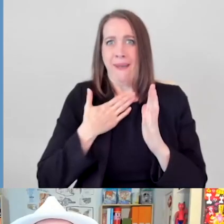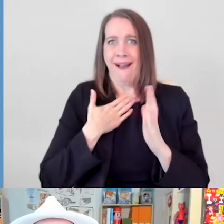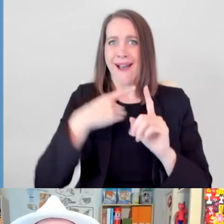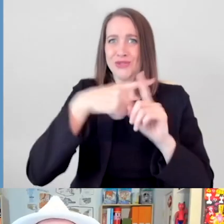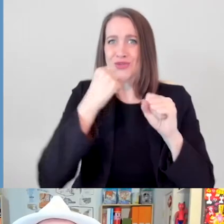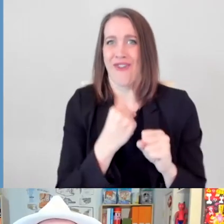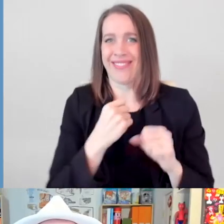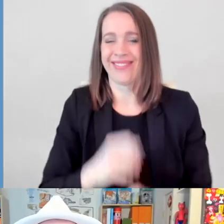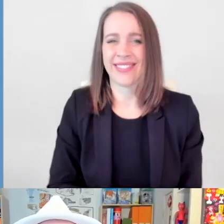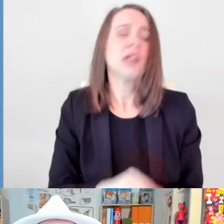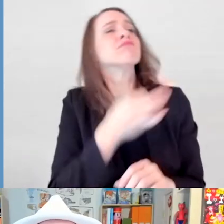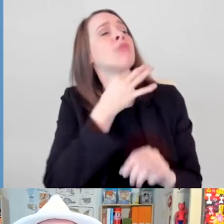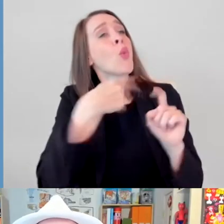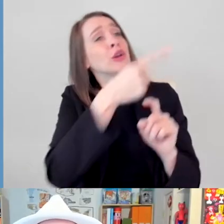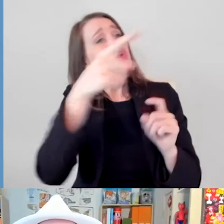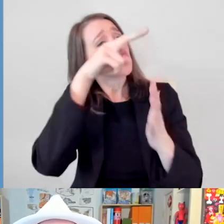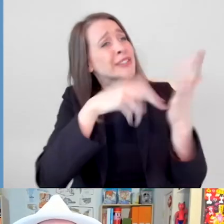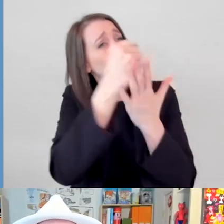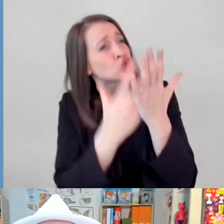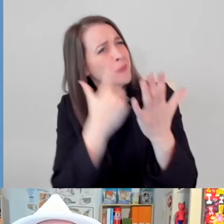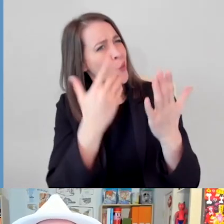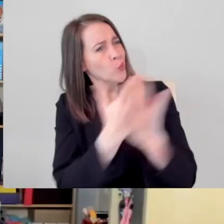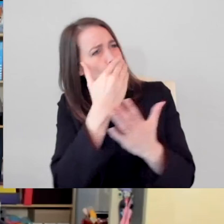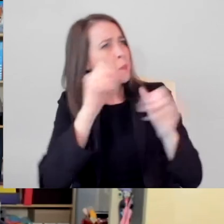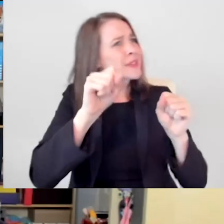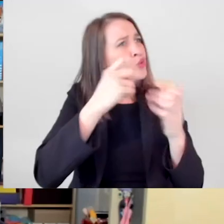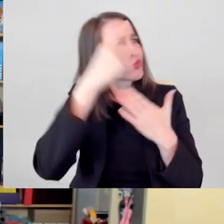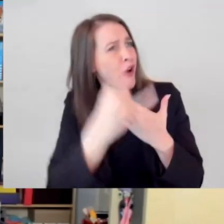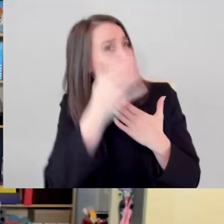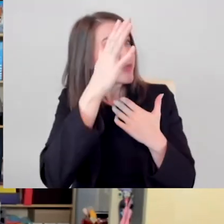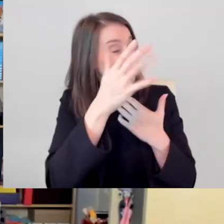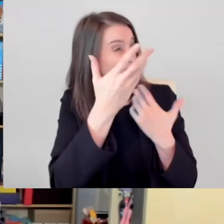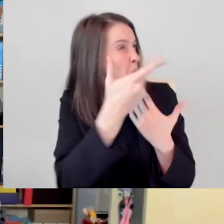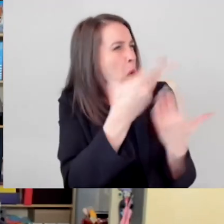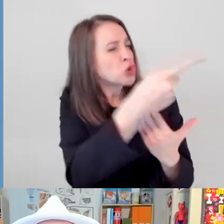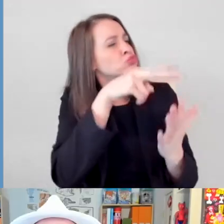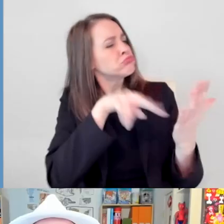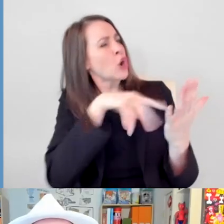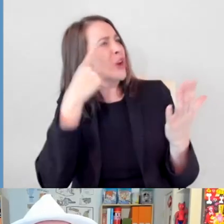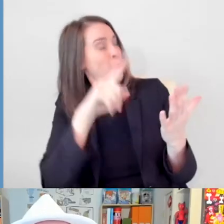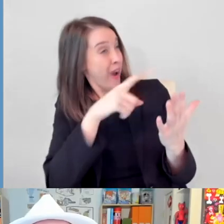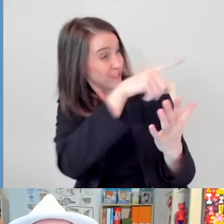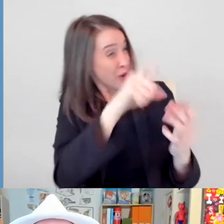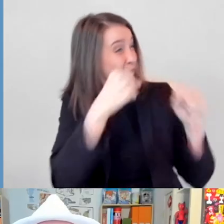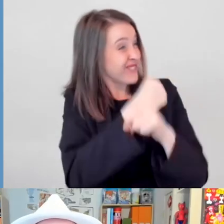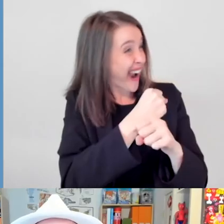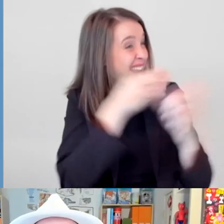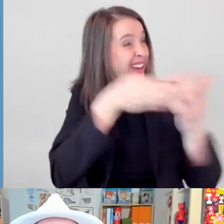What do you look for when reading a script for a new project? Have you had to fight to play a role intended for a non-disabled person?